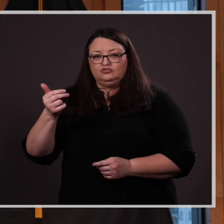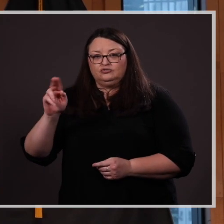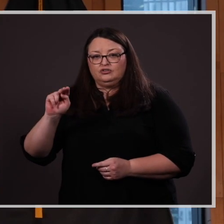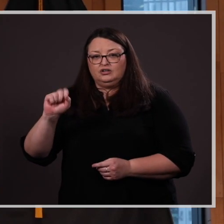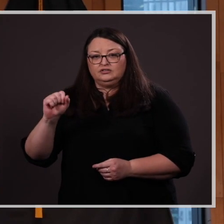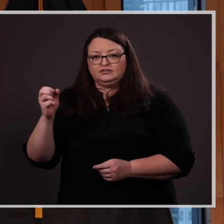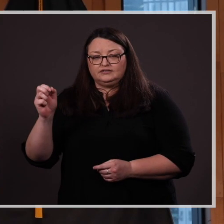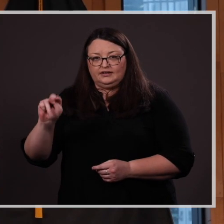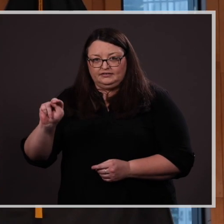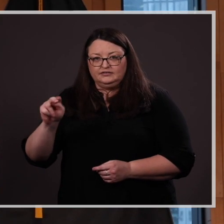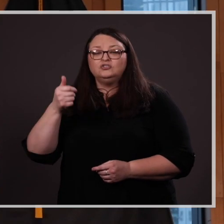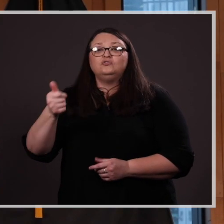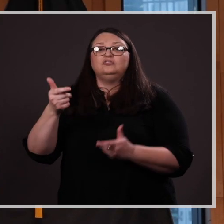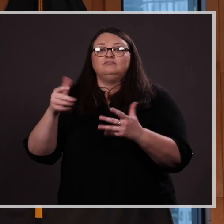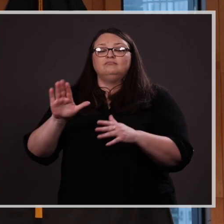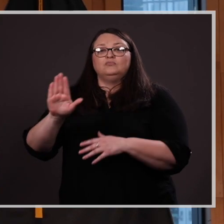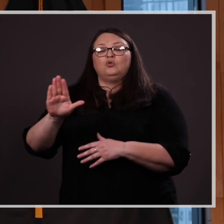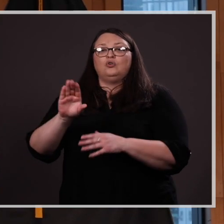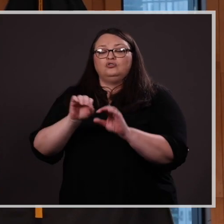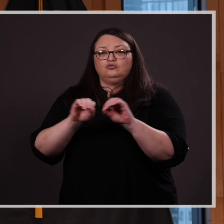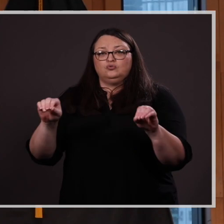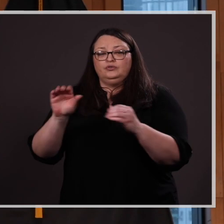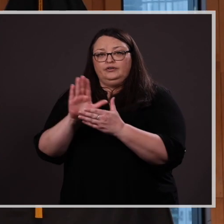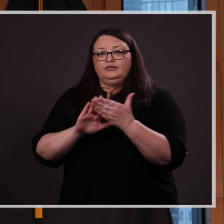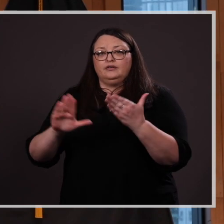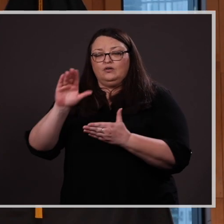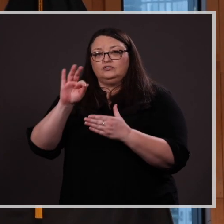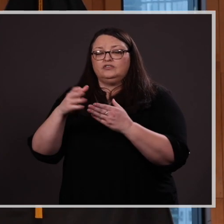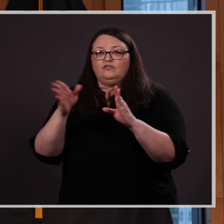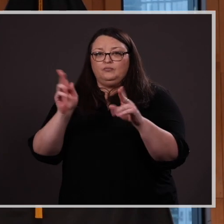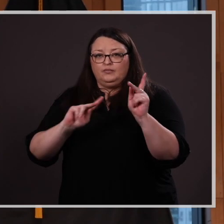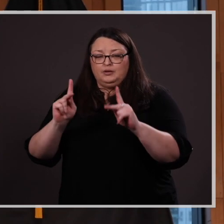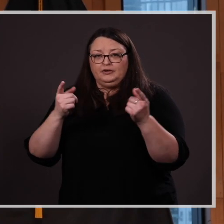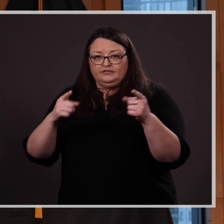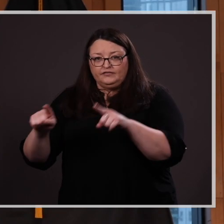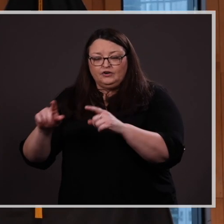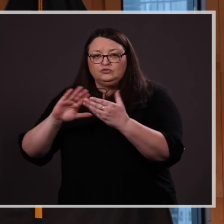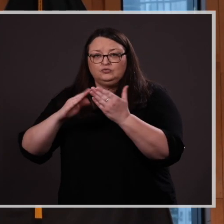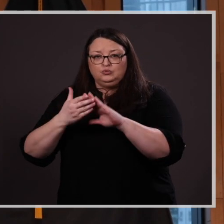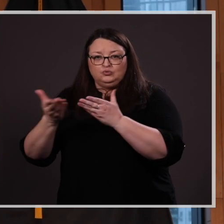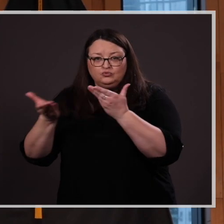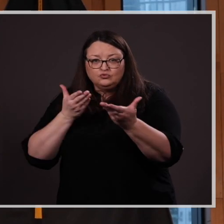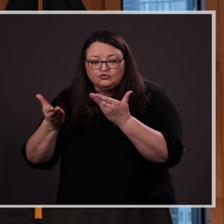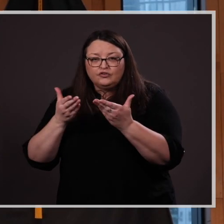Hannah is completing her degree in the College of Public Affairs and Community Service Division